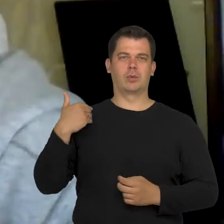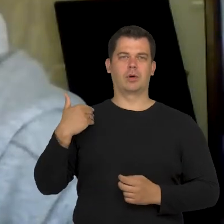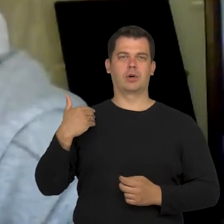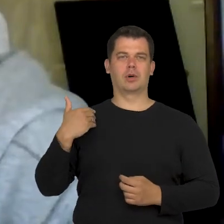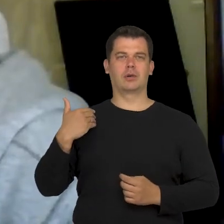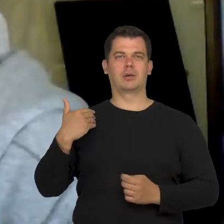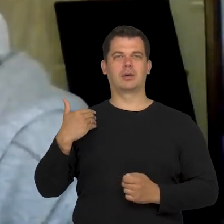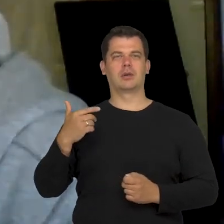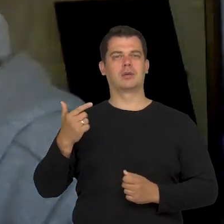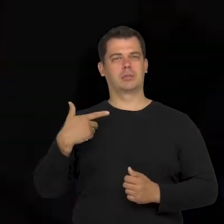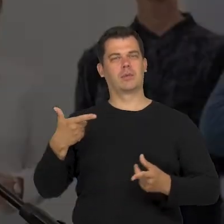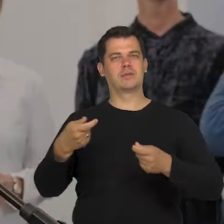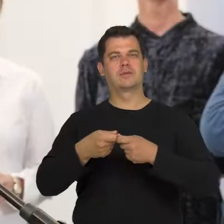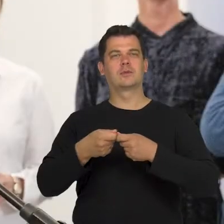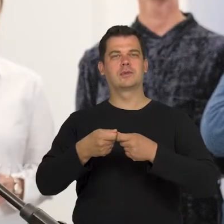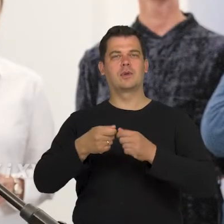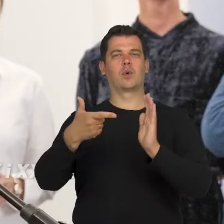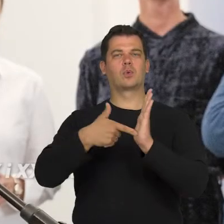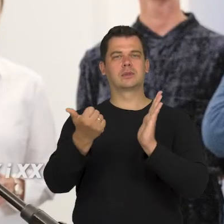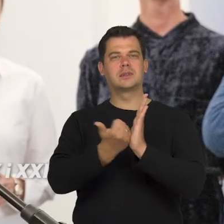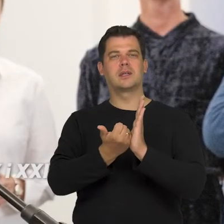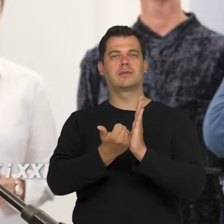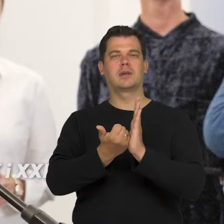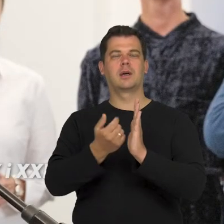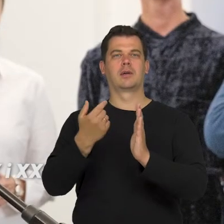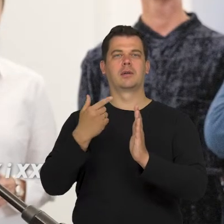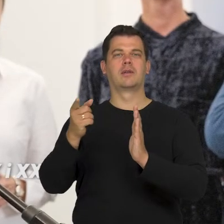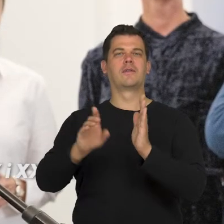Everything here is connected with that exhibition where I was the curator,